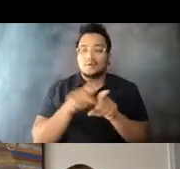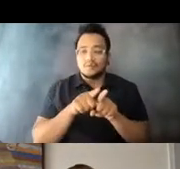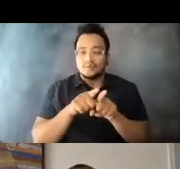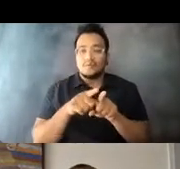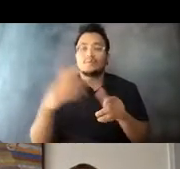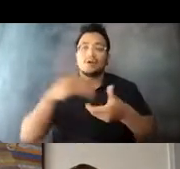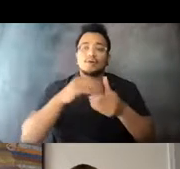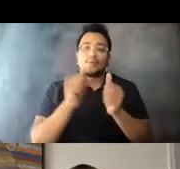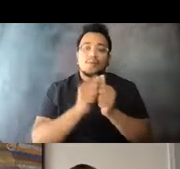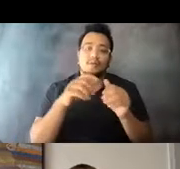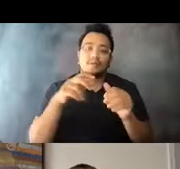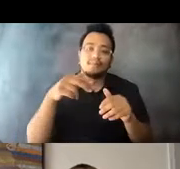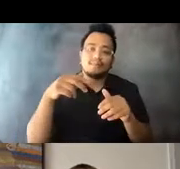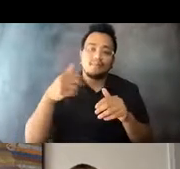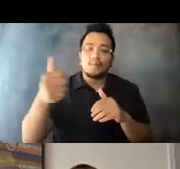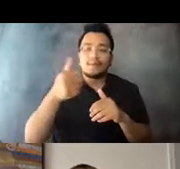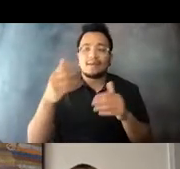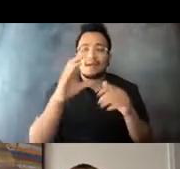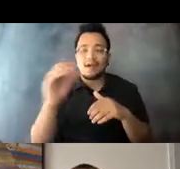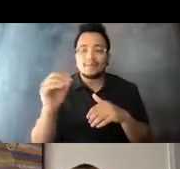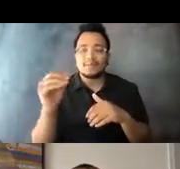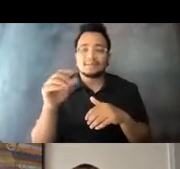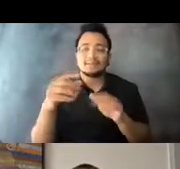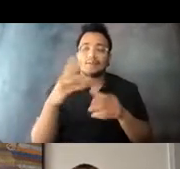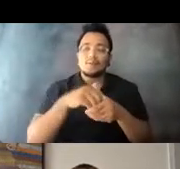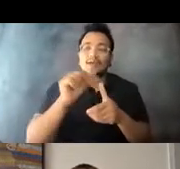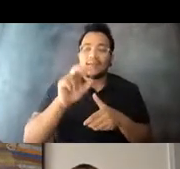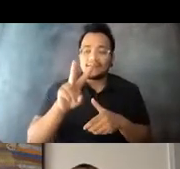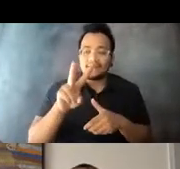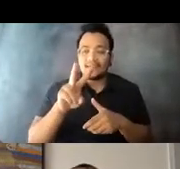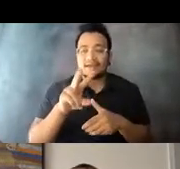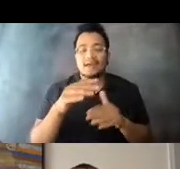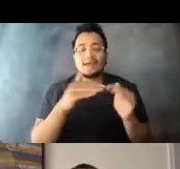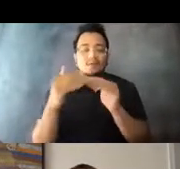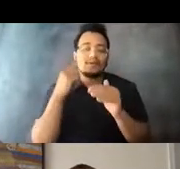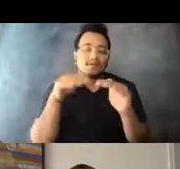15:08:42 We also encourage inclusion and leadership of people with disabilities and all marginalized